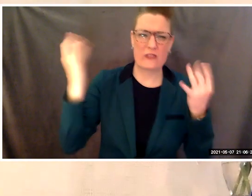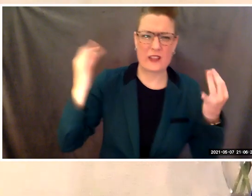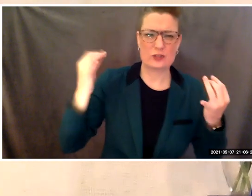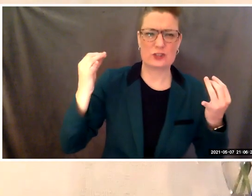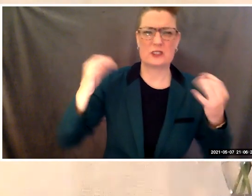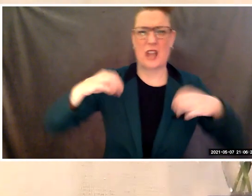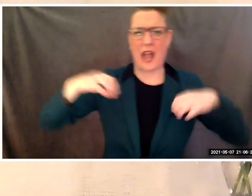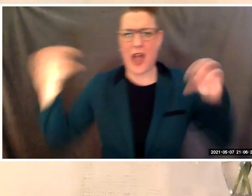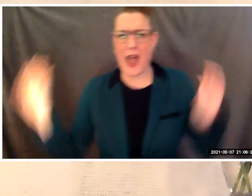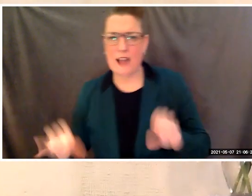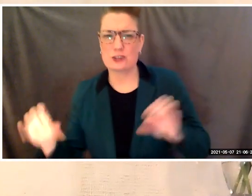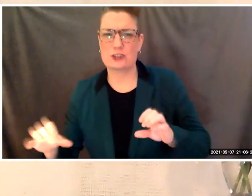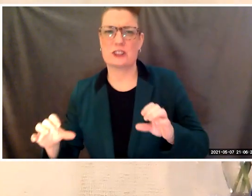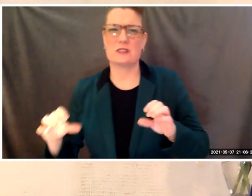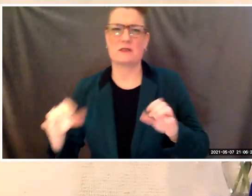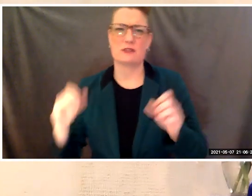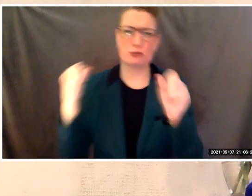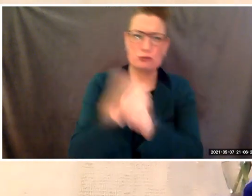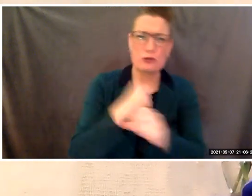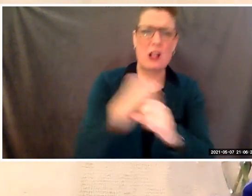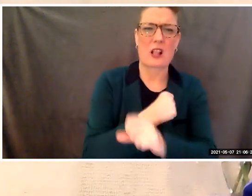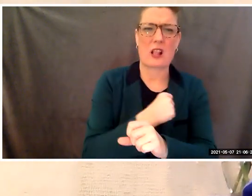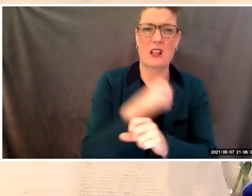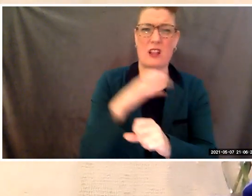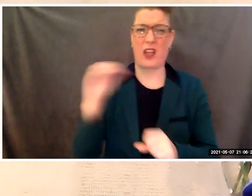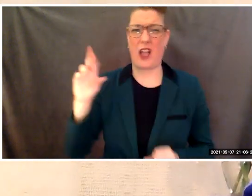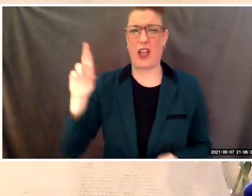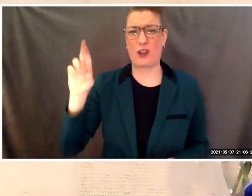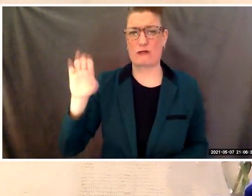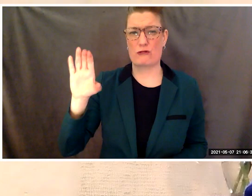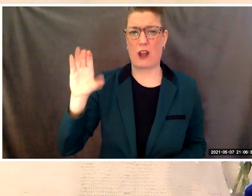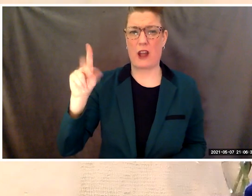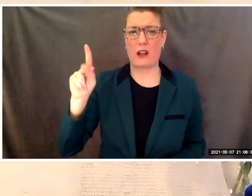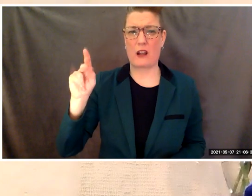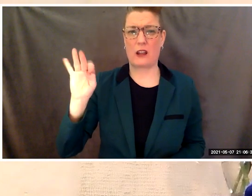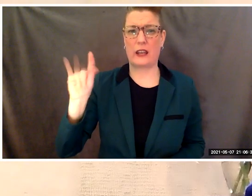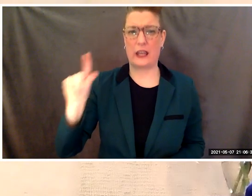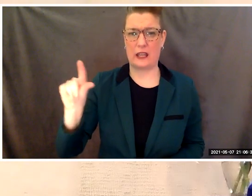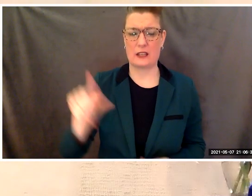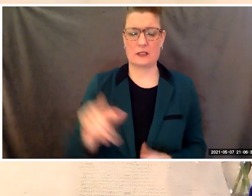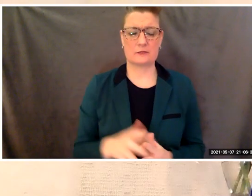Amidst all of these graduates, you endured.